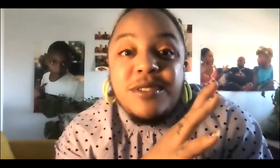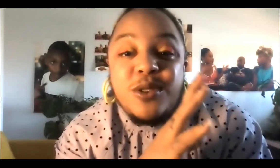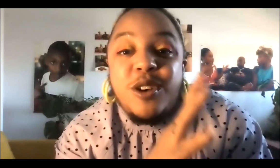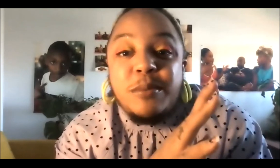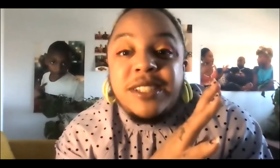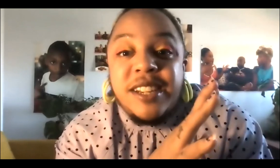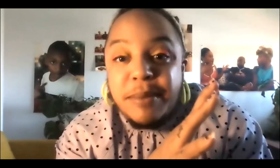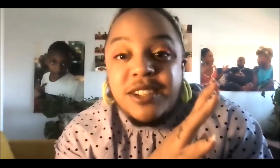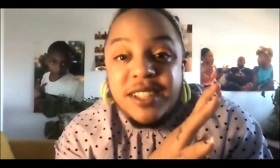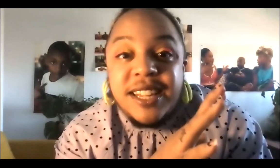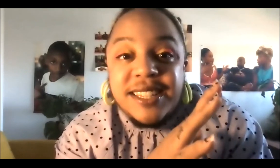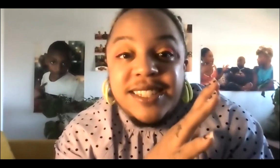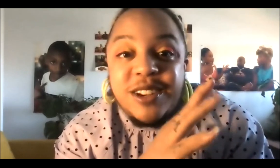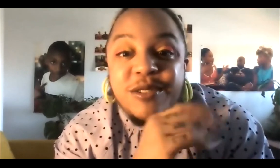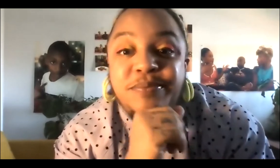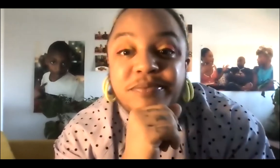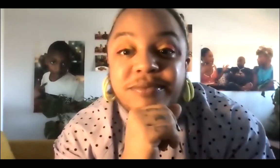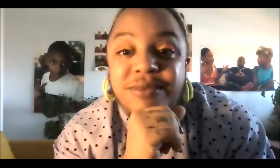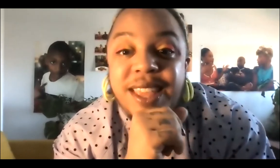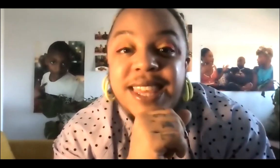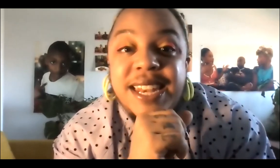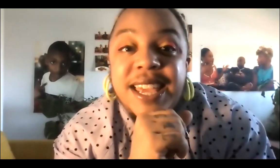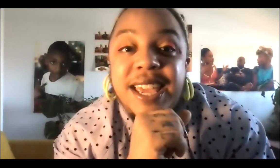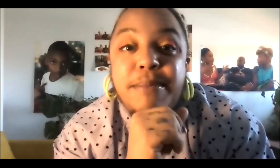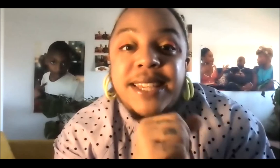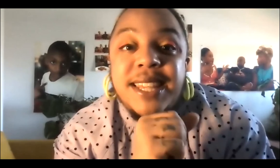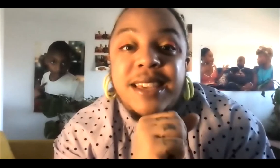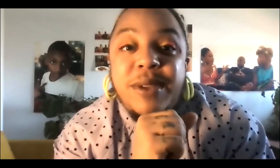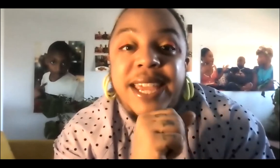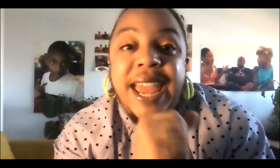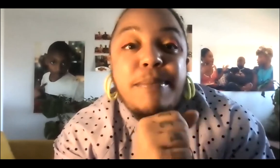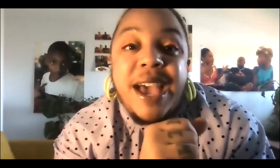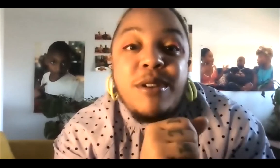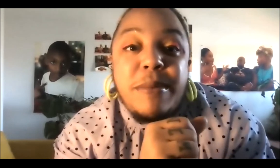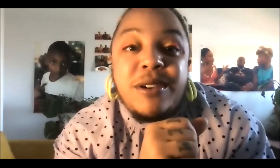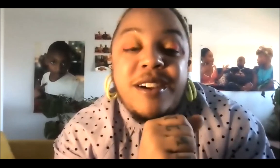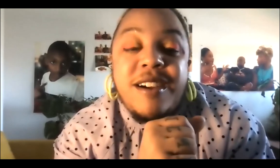so-called mental illness, you know? That it makes it that we can't be out about our